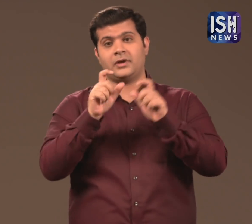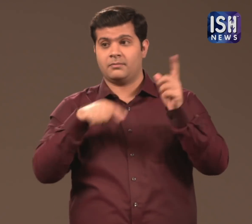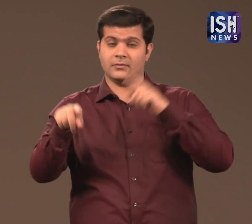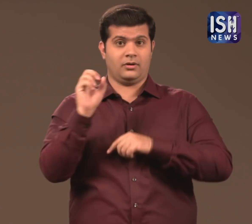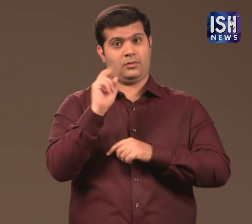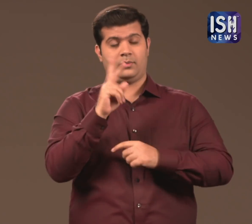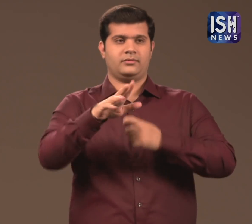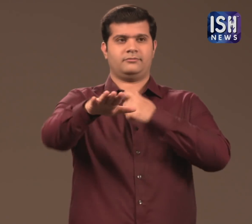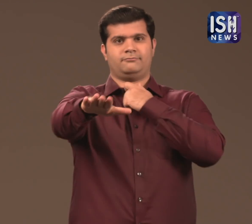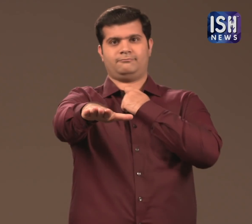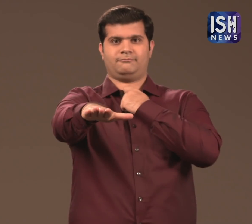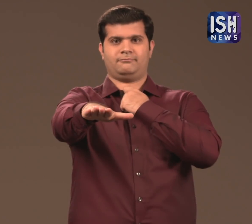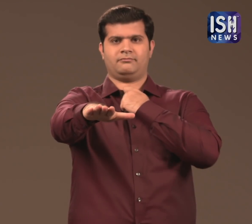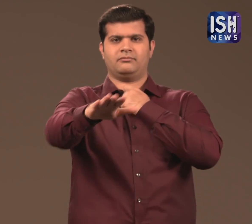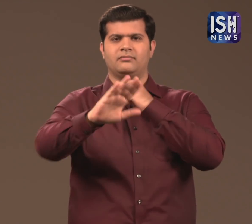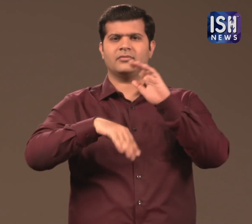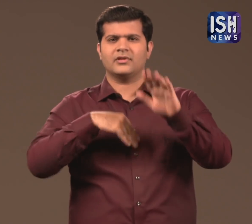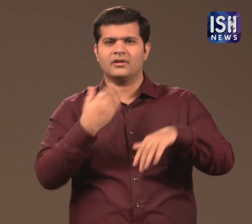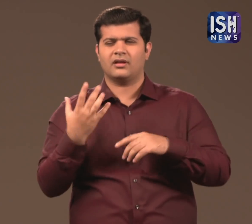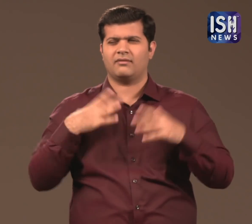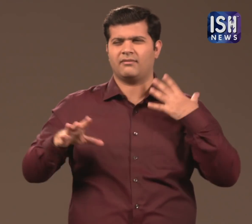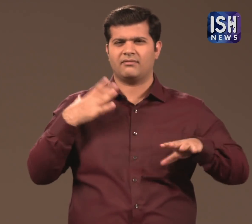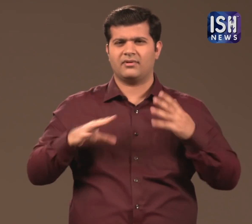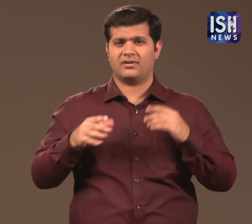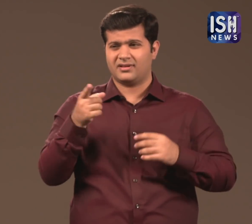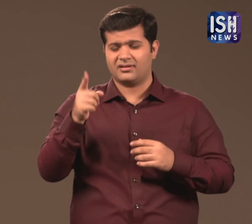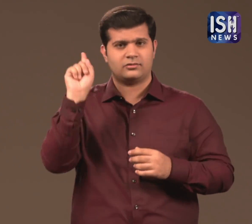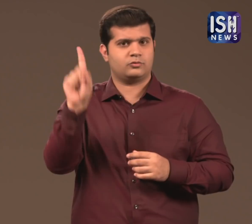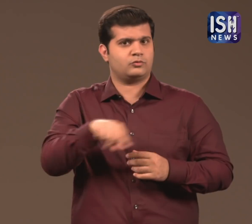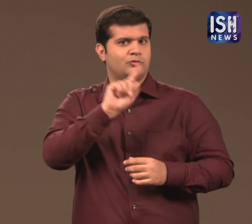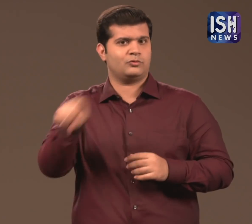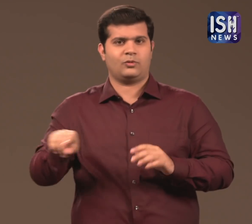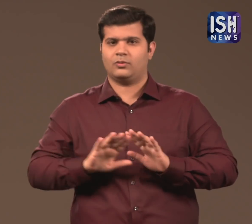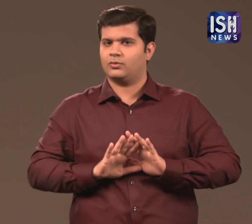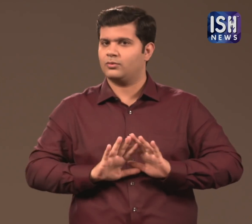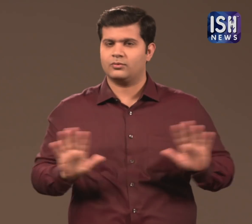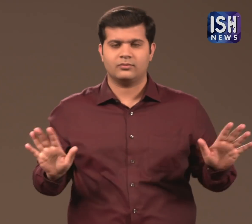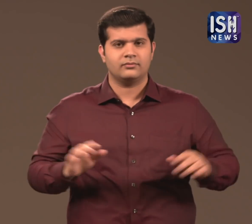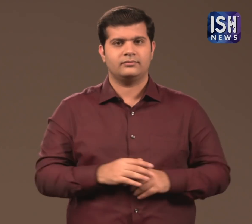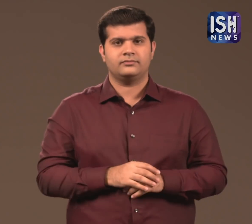He said that it is wrong to take the pledge, without believing in these values.